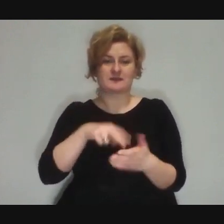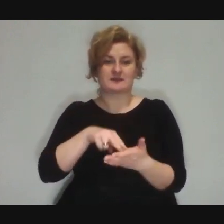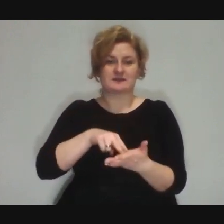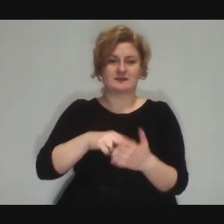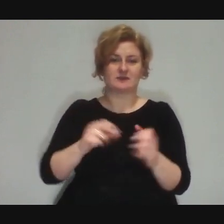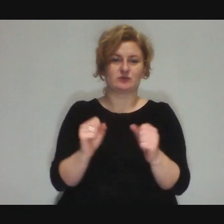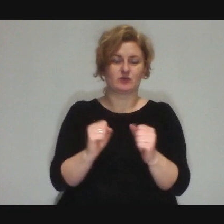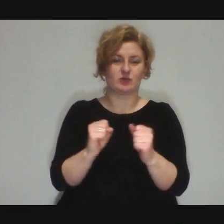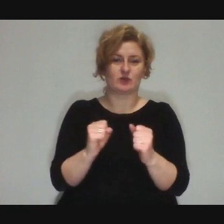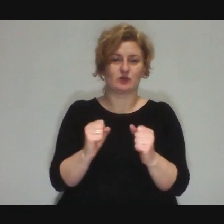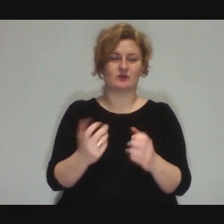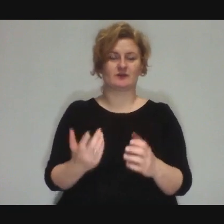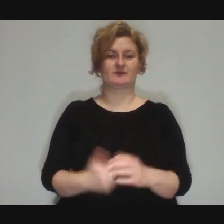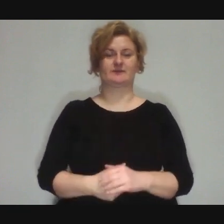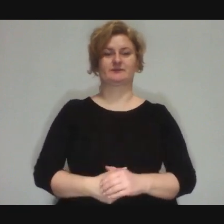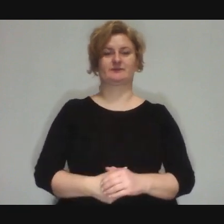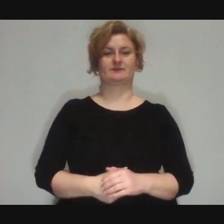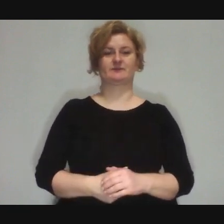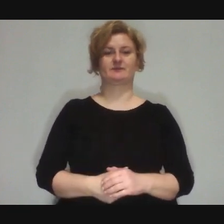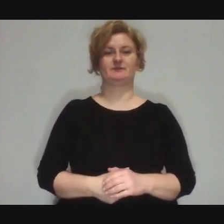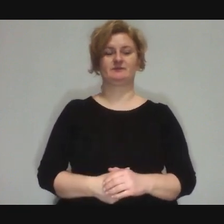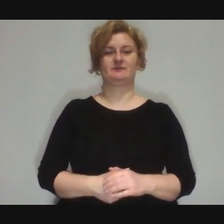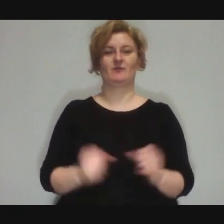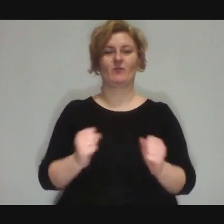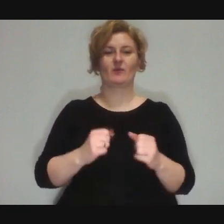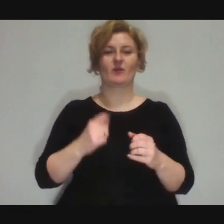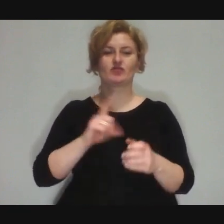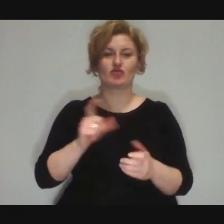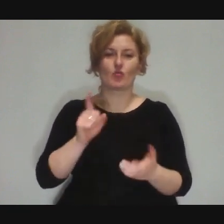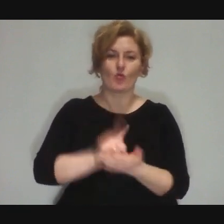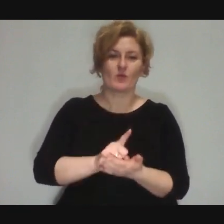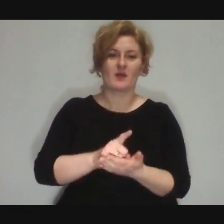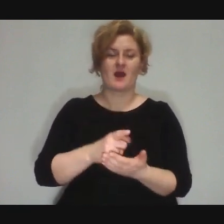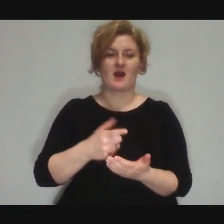and the best thing is to do so that it would work out and so that you don't embarrass yourself, don't compromise yourself...